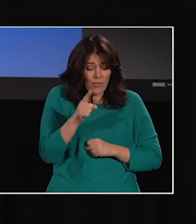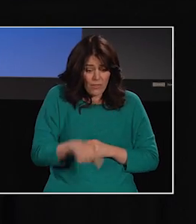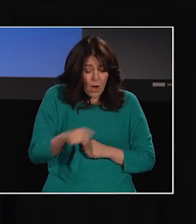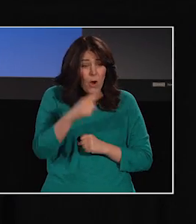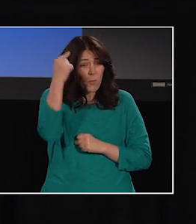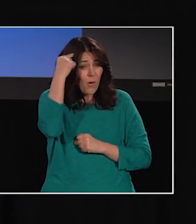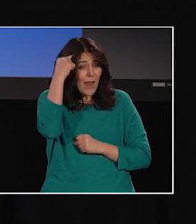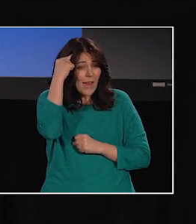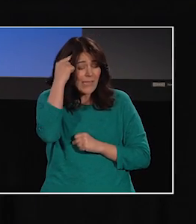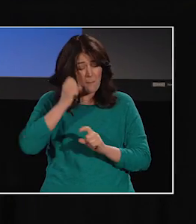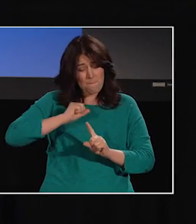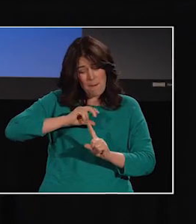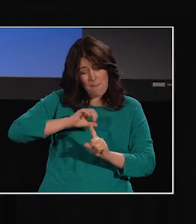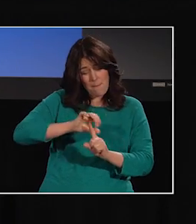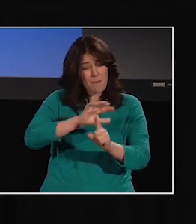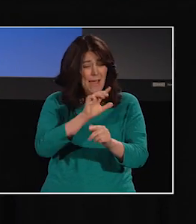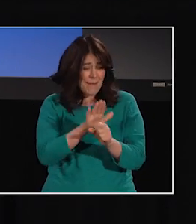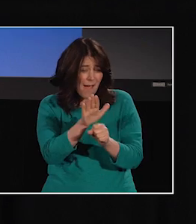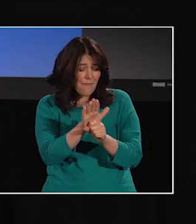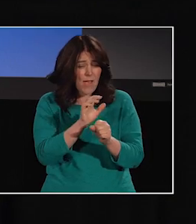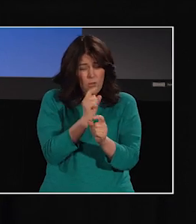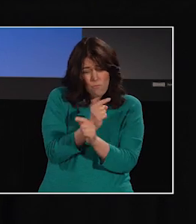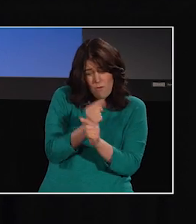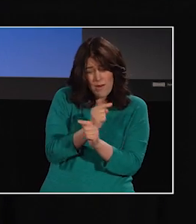get enough and the right kind of input